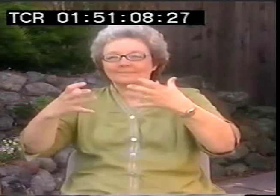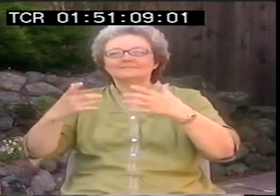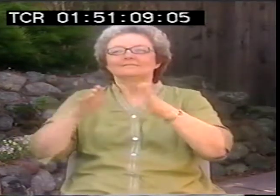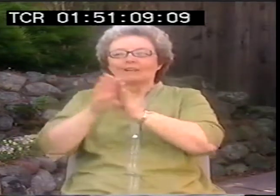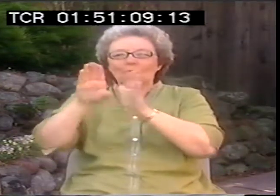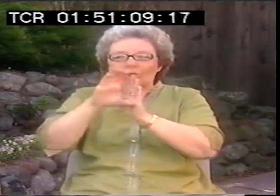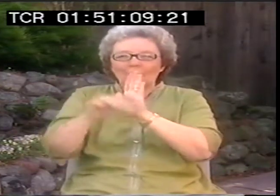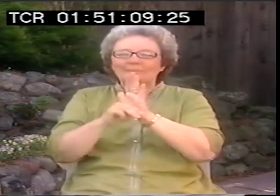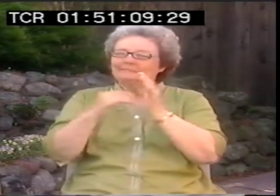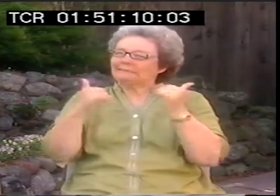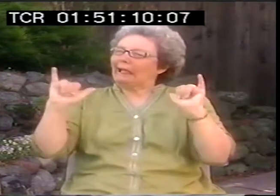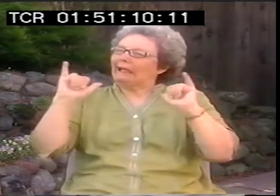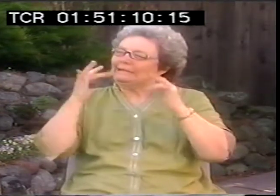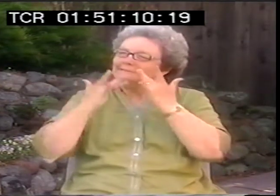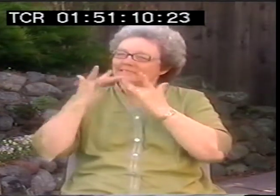So it just percolated outwards.